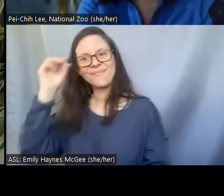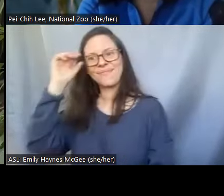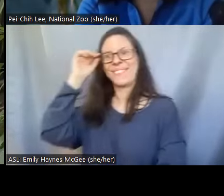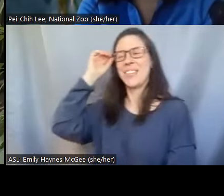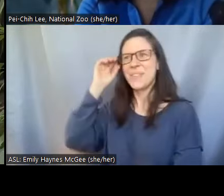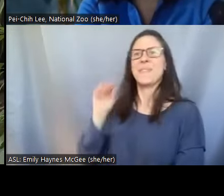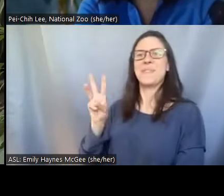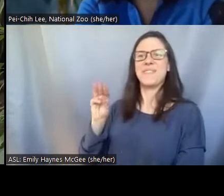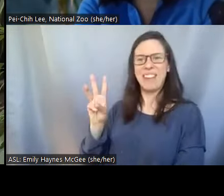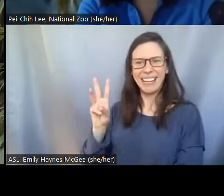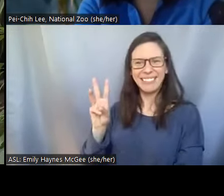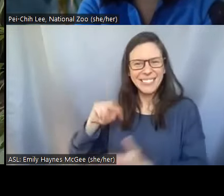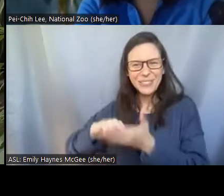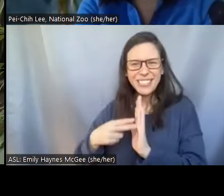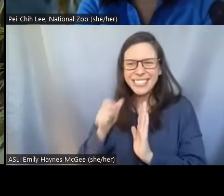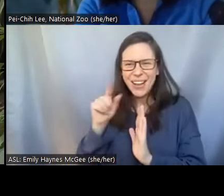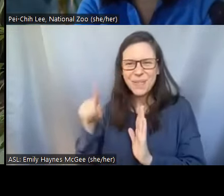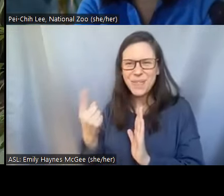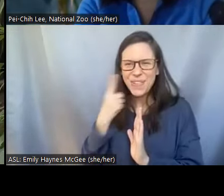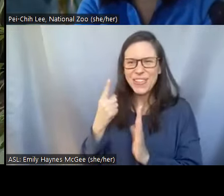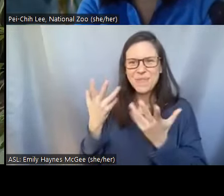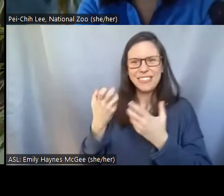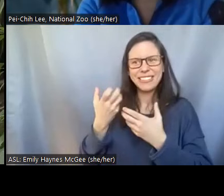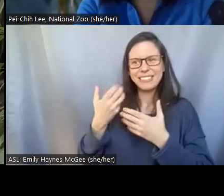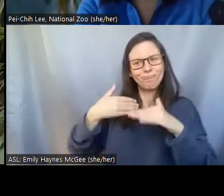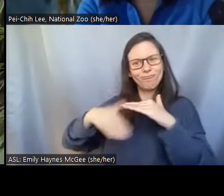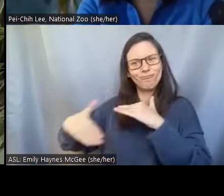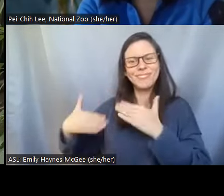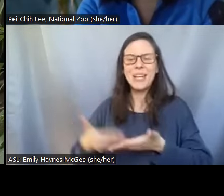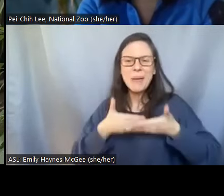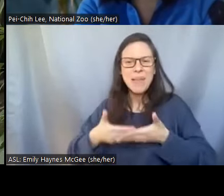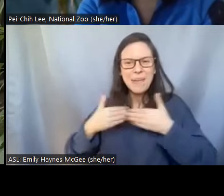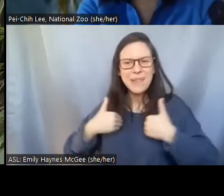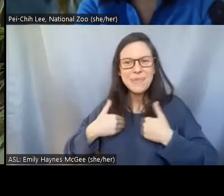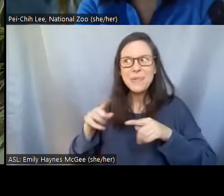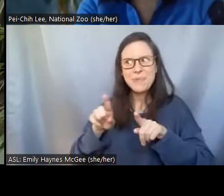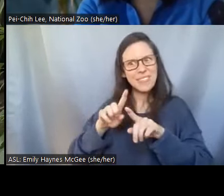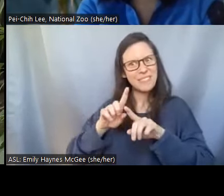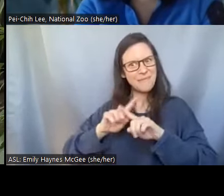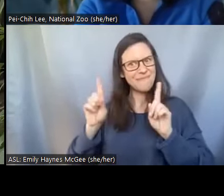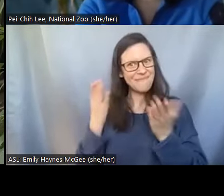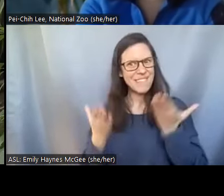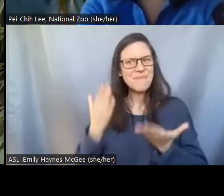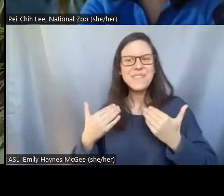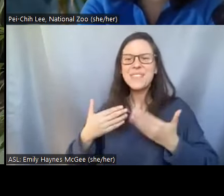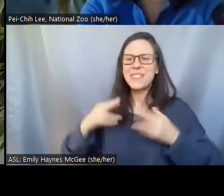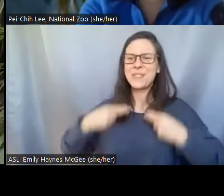on creating baby animals here at the zoo, but potentially um some human babies as well. So I have